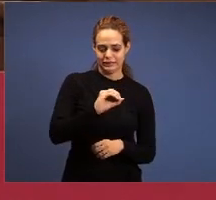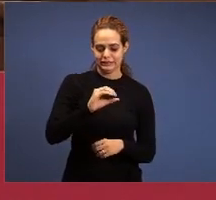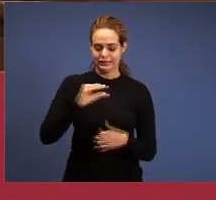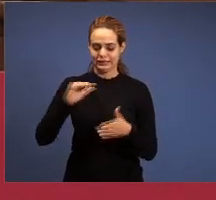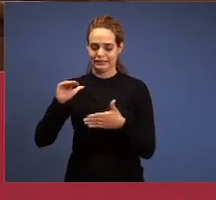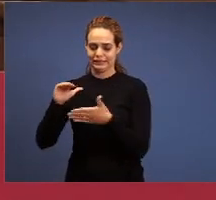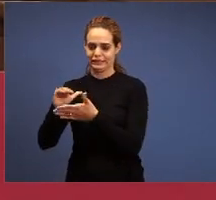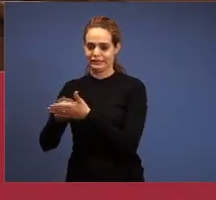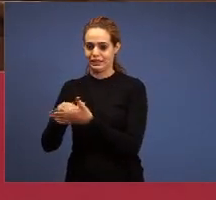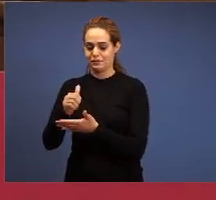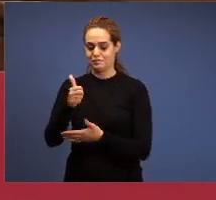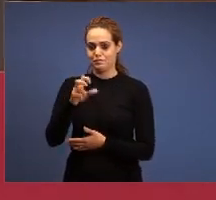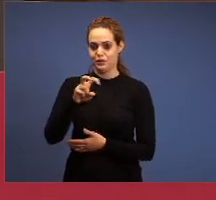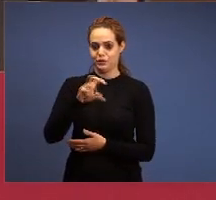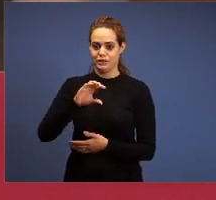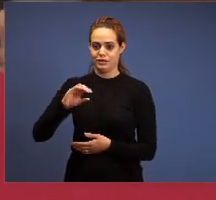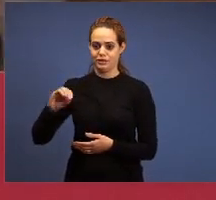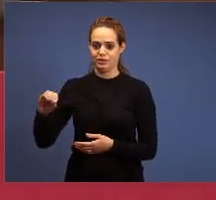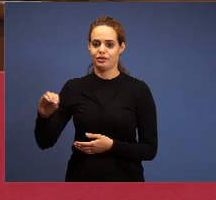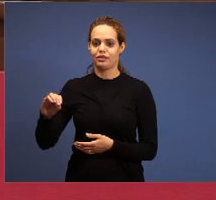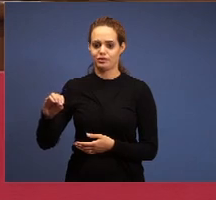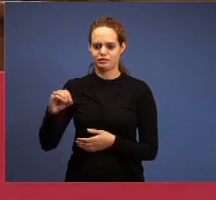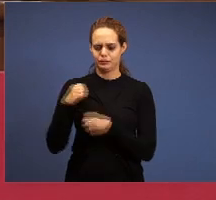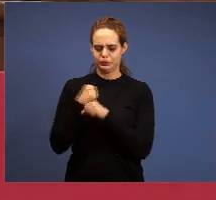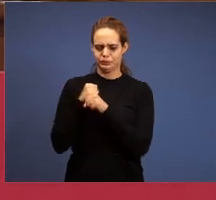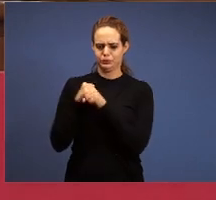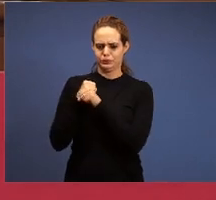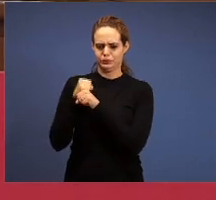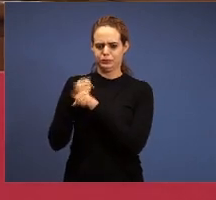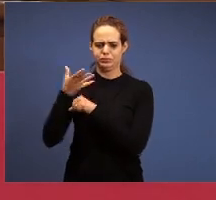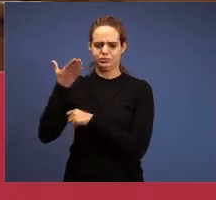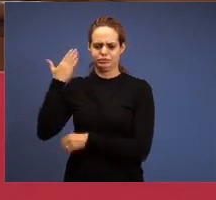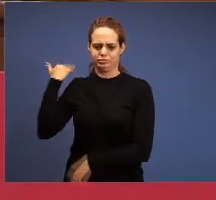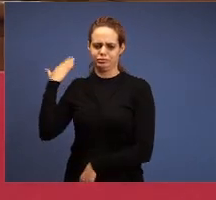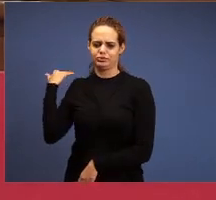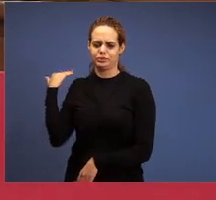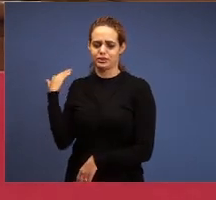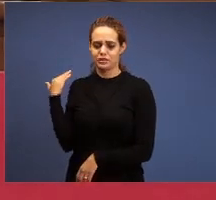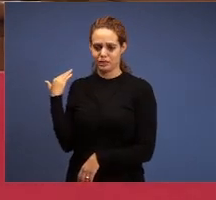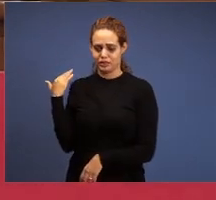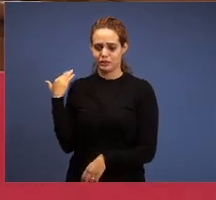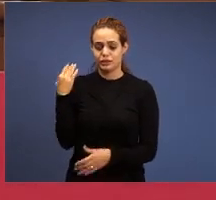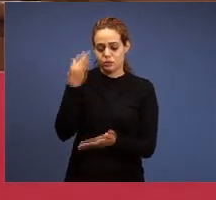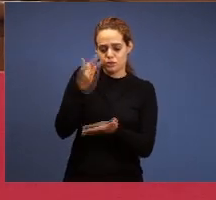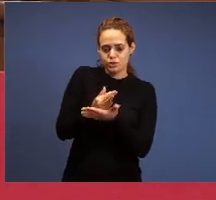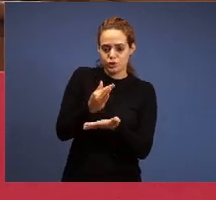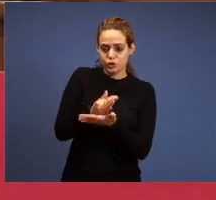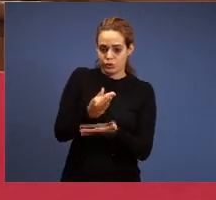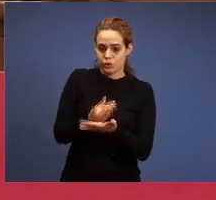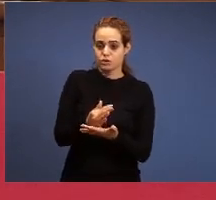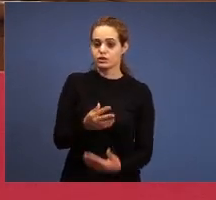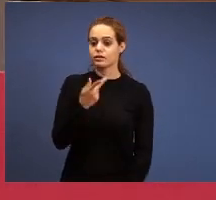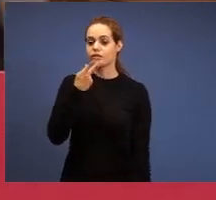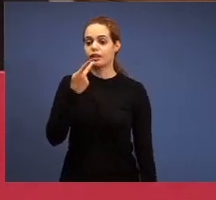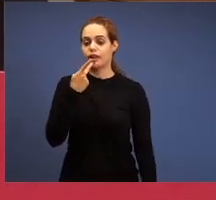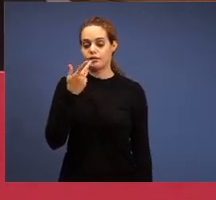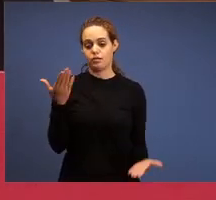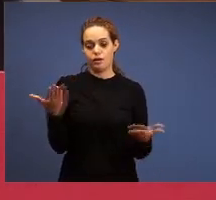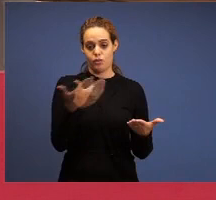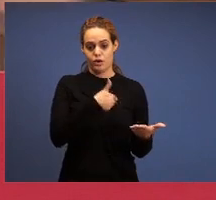medieval period; "The millennium will be on earth", then theologians said the church has now will rule the world and the millennium will be here,